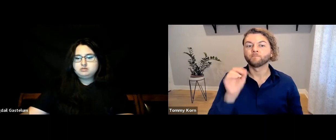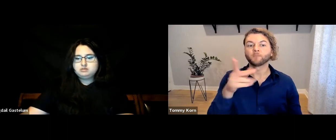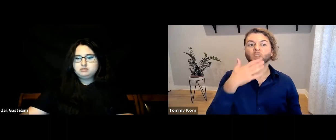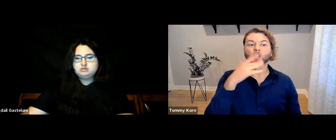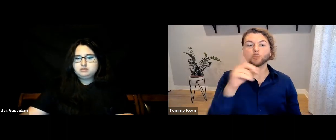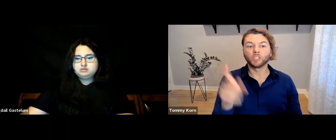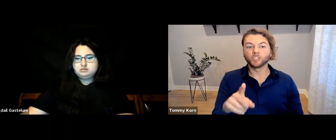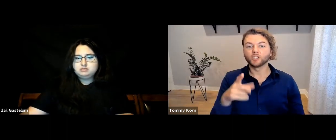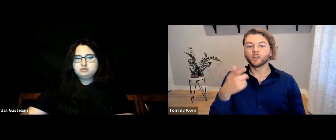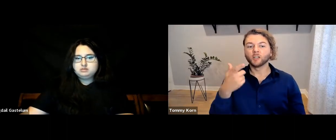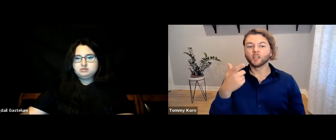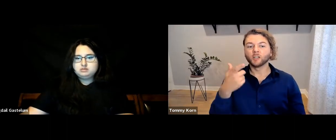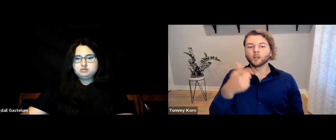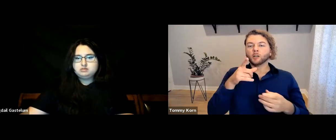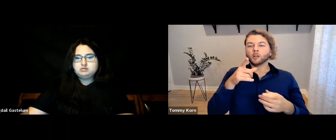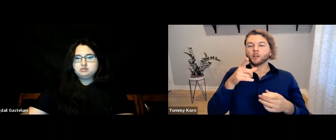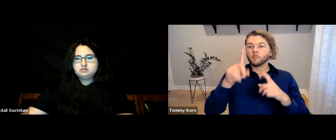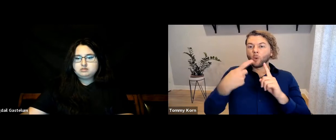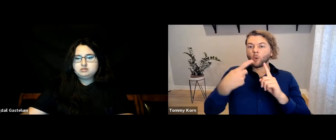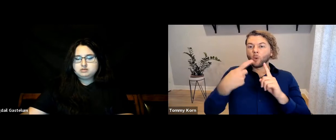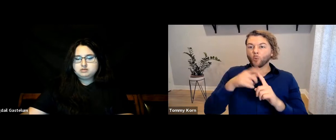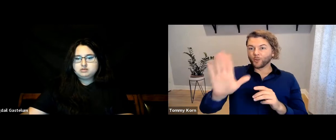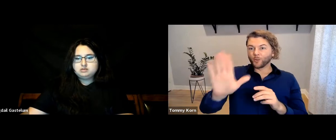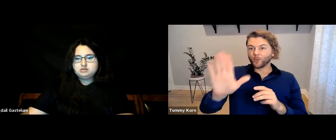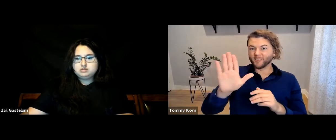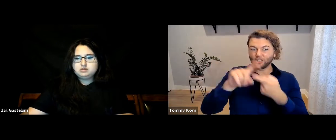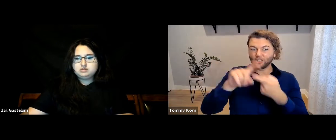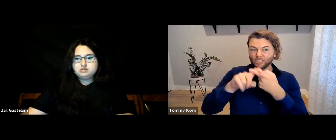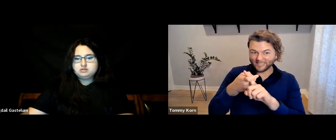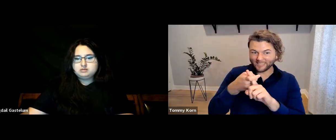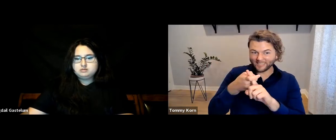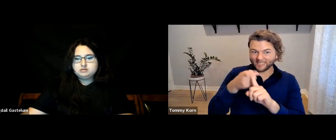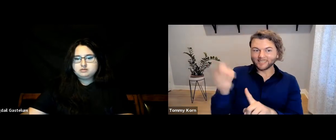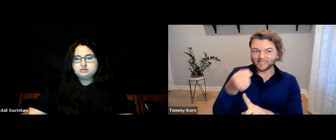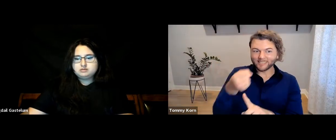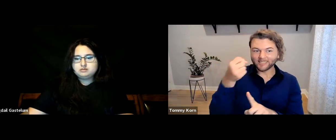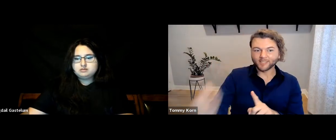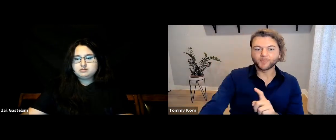[Tommy] Okay, so that’s a good question about your friend and her situation.